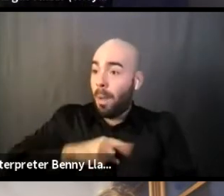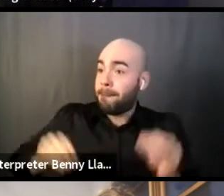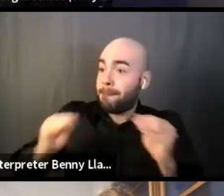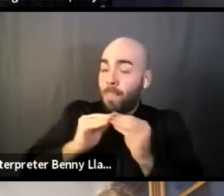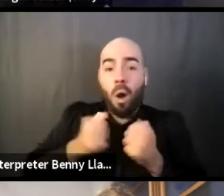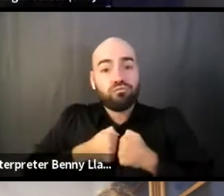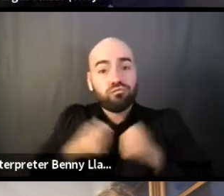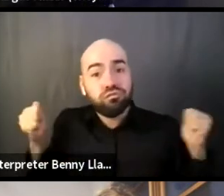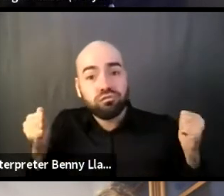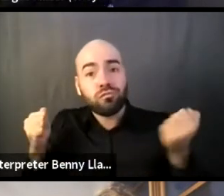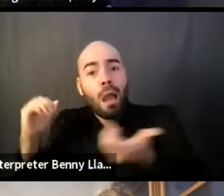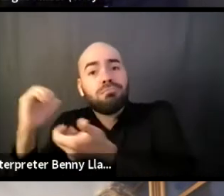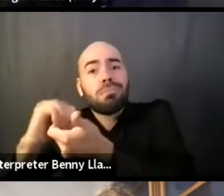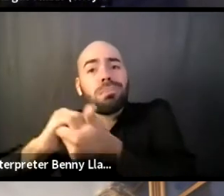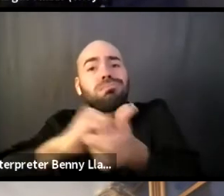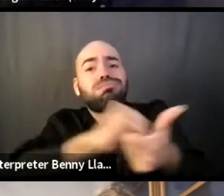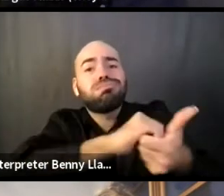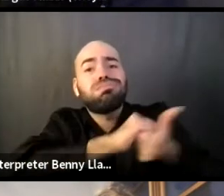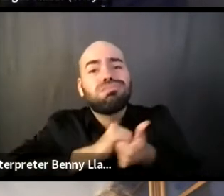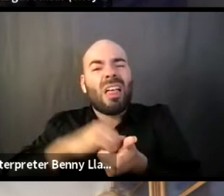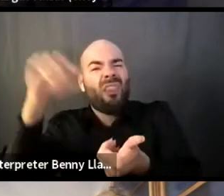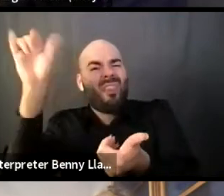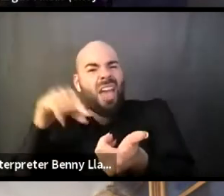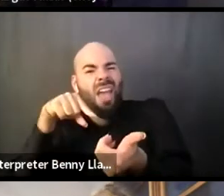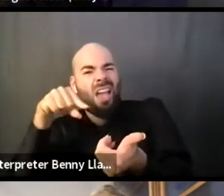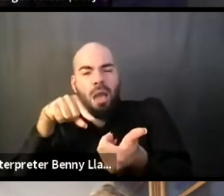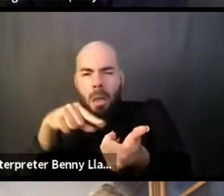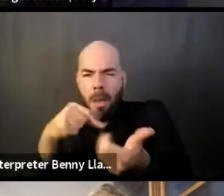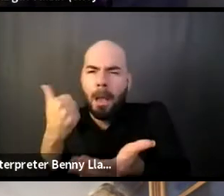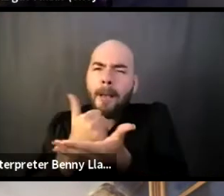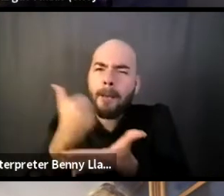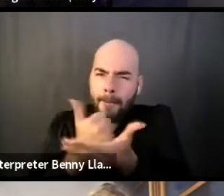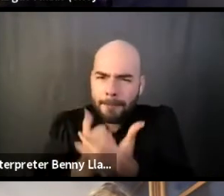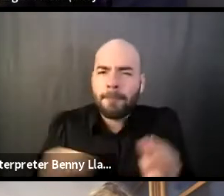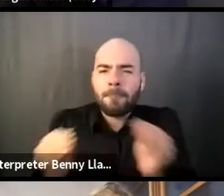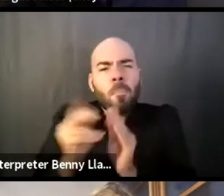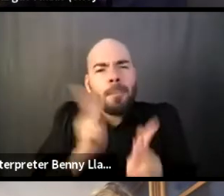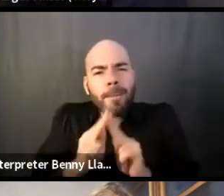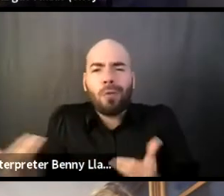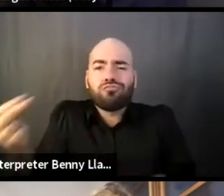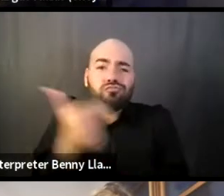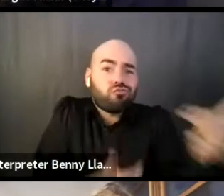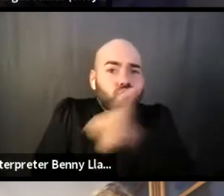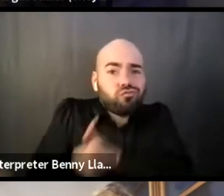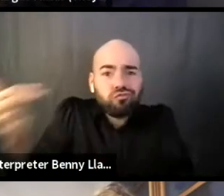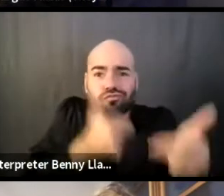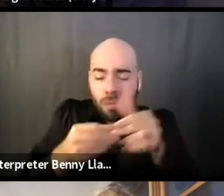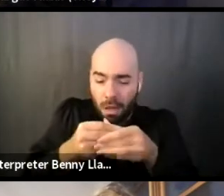and the more people that we bring into this to branch out is really just working to help undo that